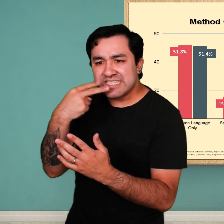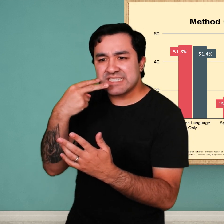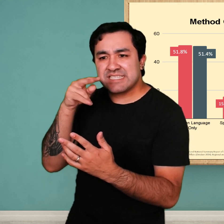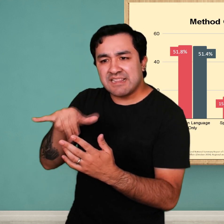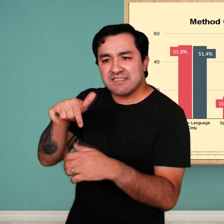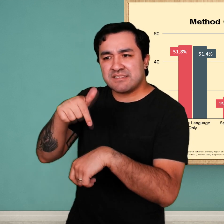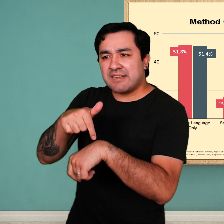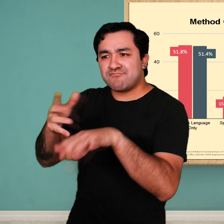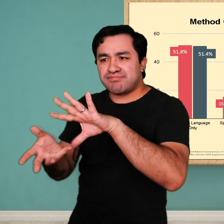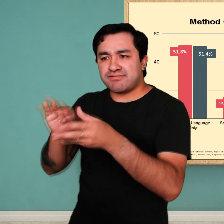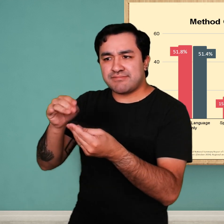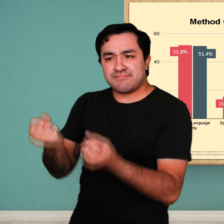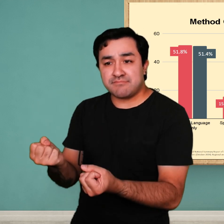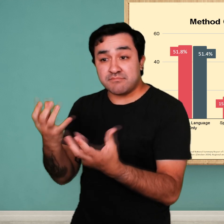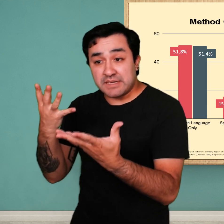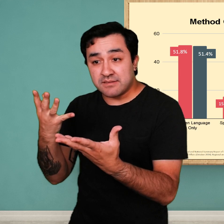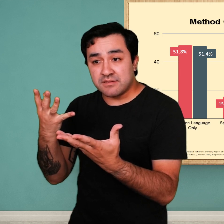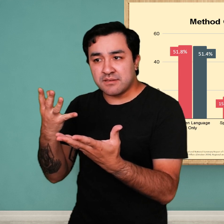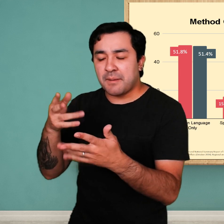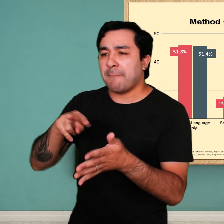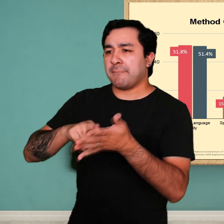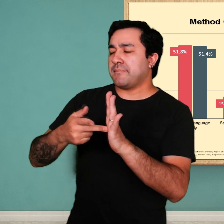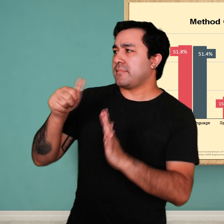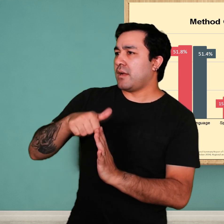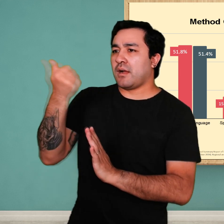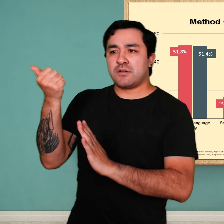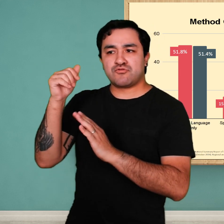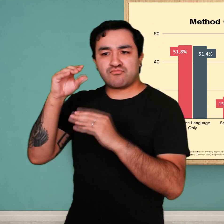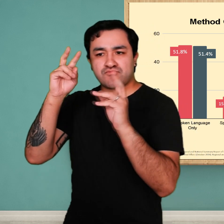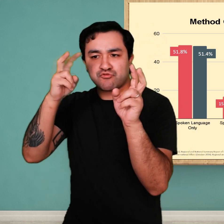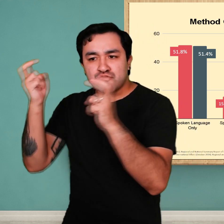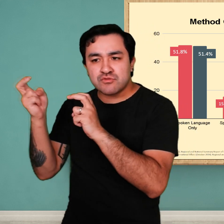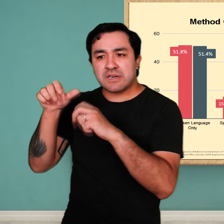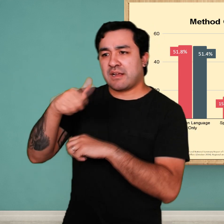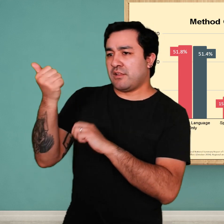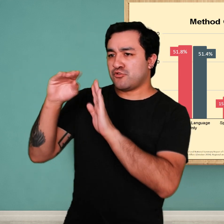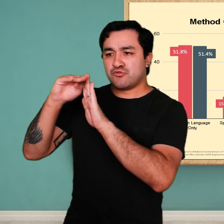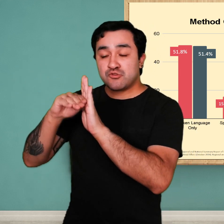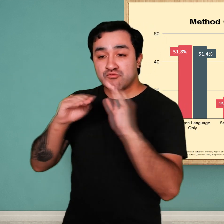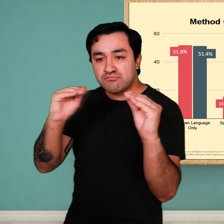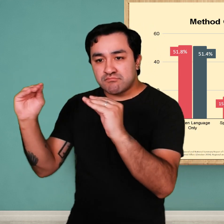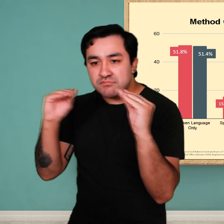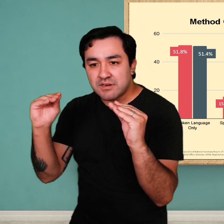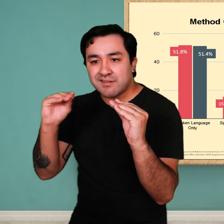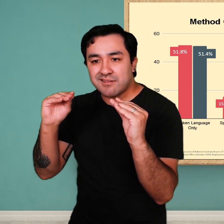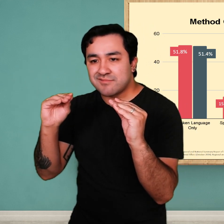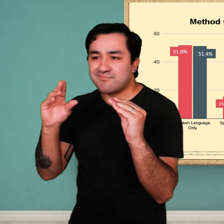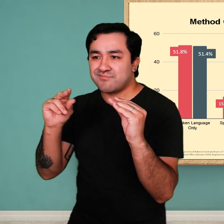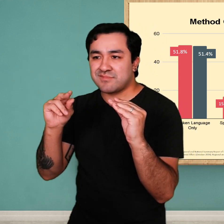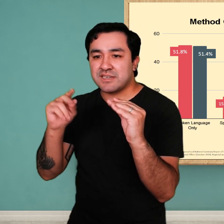environments? If English does not come naturally to Deaf students since they cannot hear it,